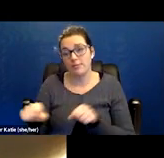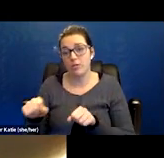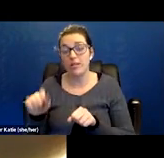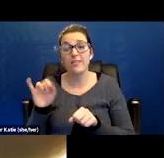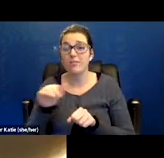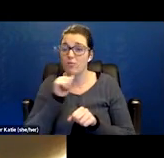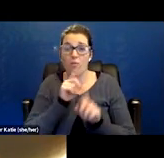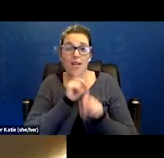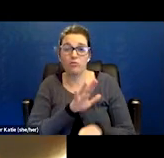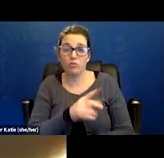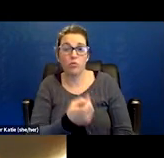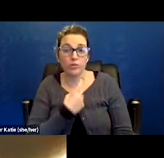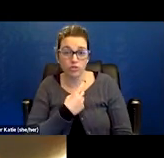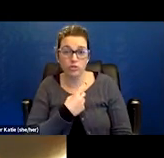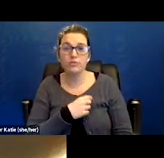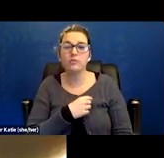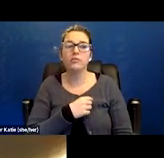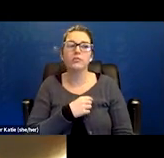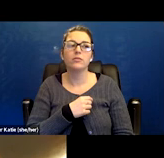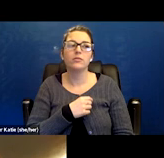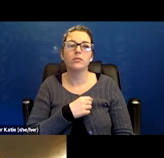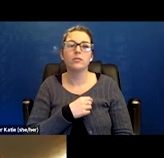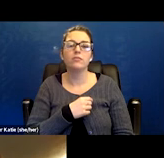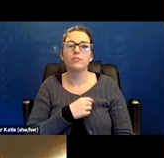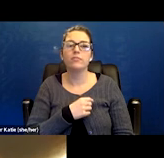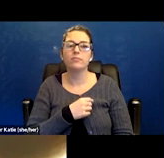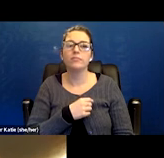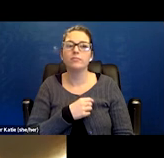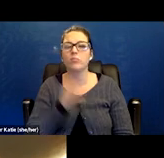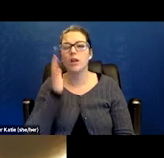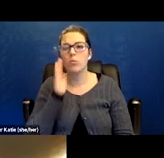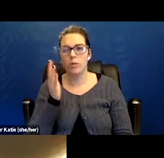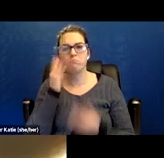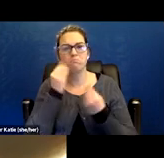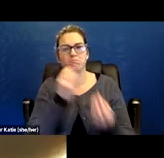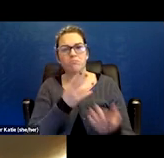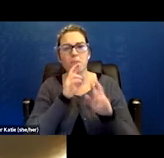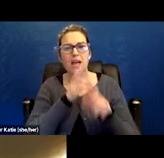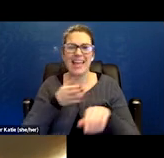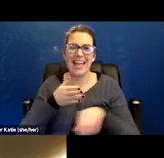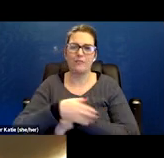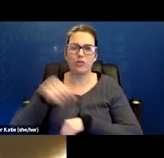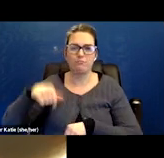we will get a response to you after the webinar. But we did have again,